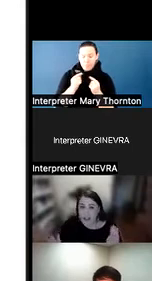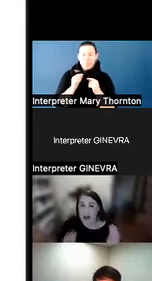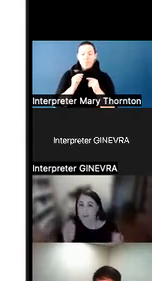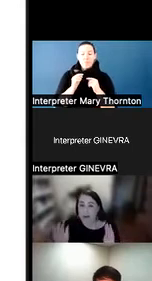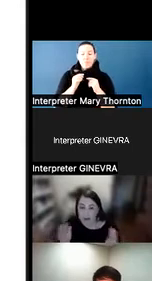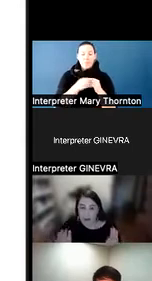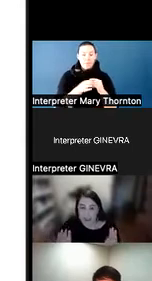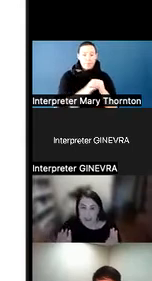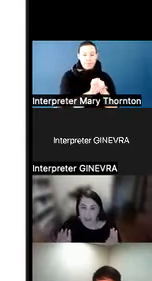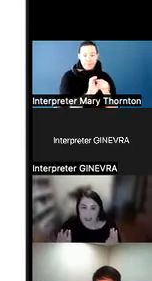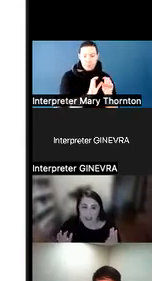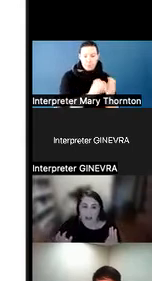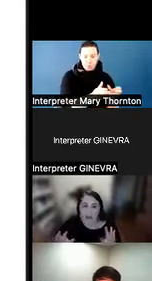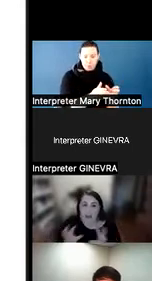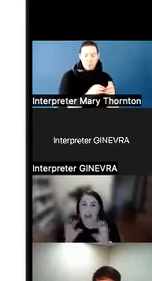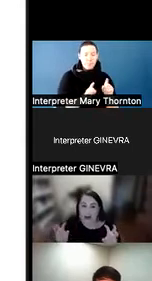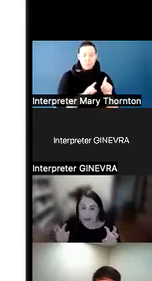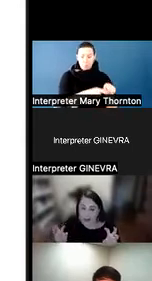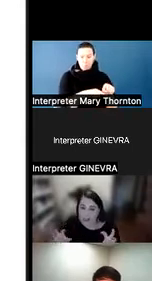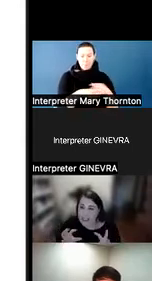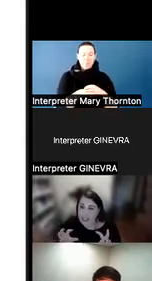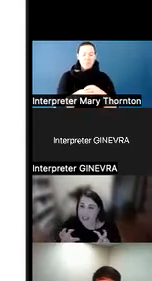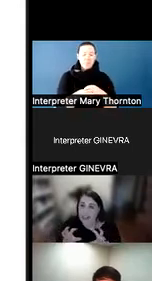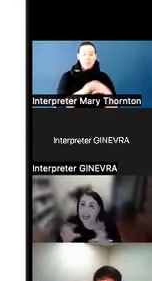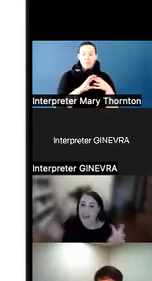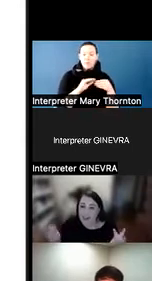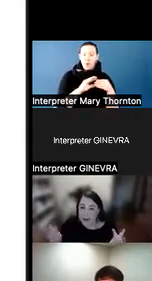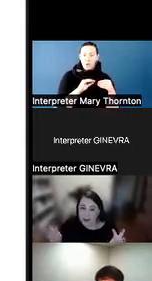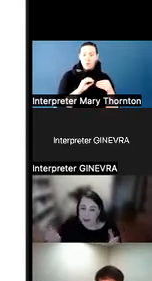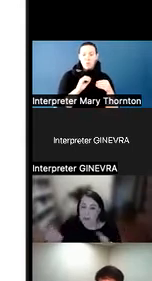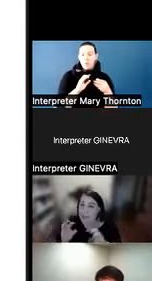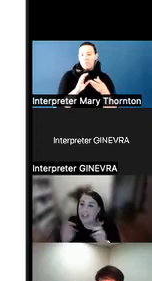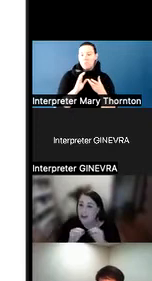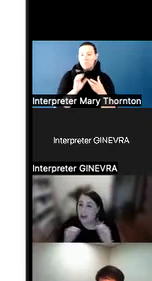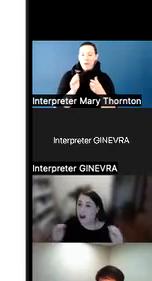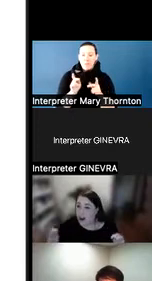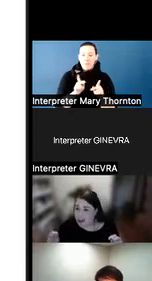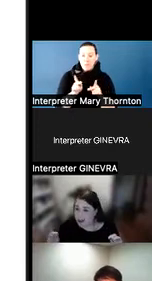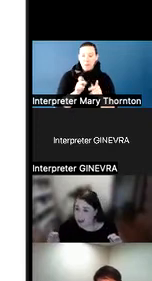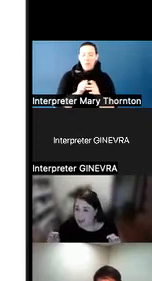about your weekend without using any words with the letter R.